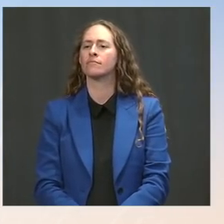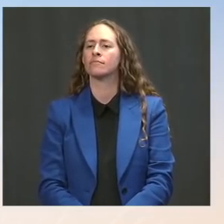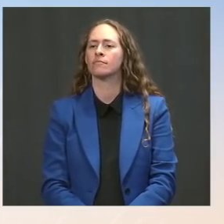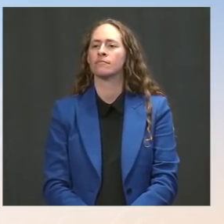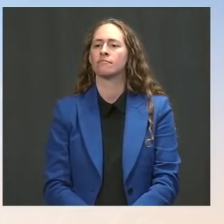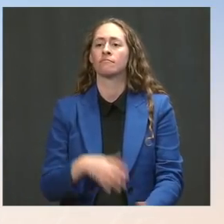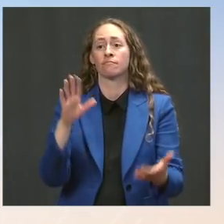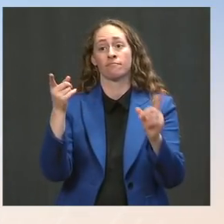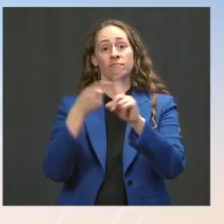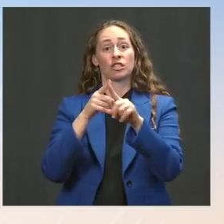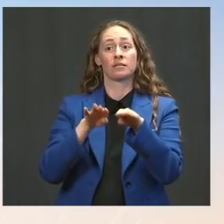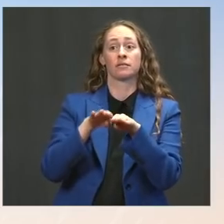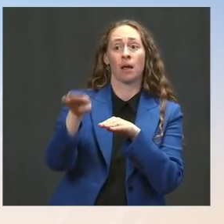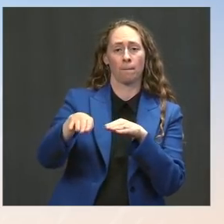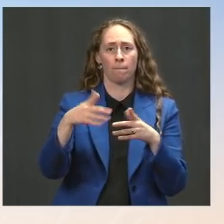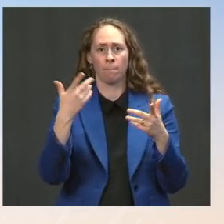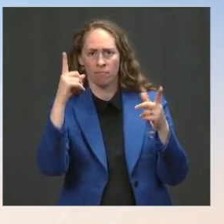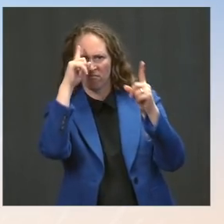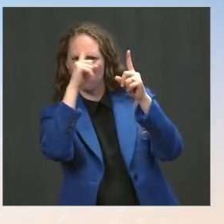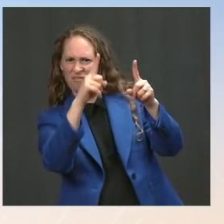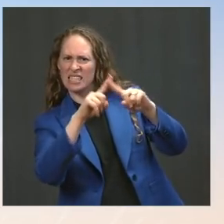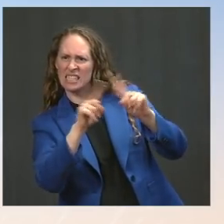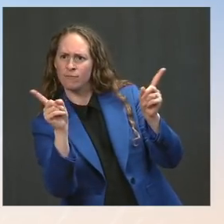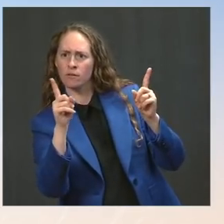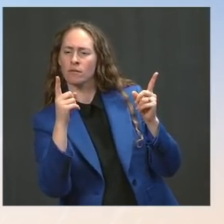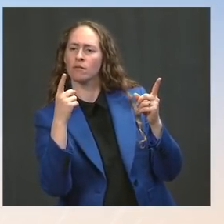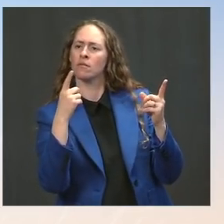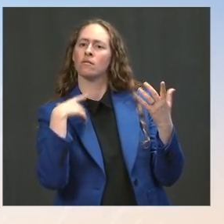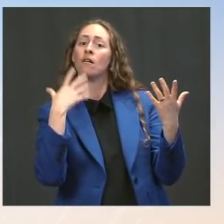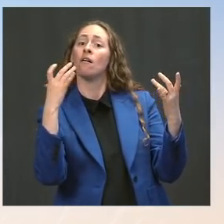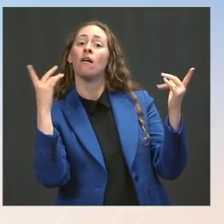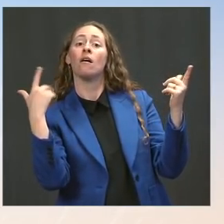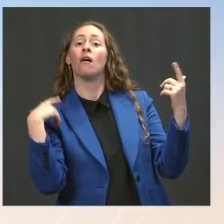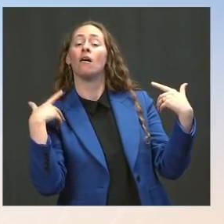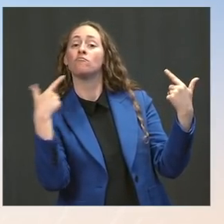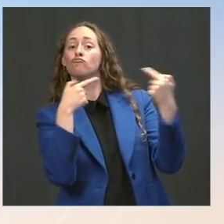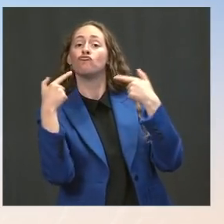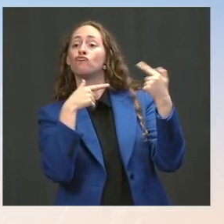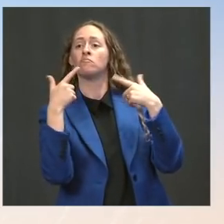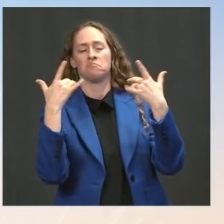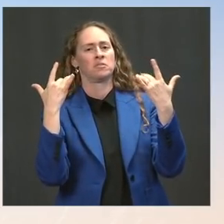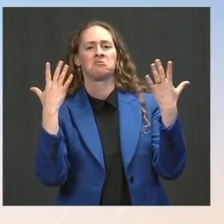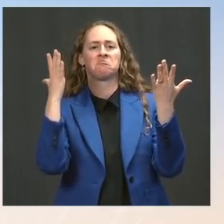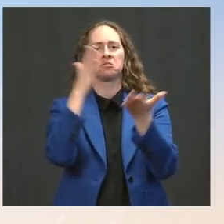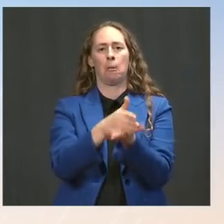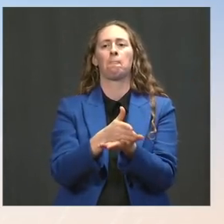the end of combat -- of a combat role in Iraq and moving to a more of a train, advise, and assist role.